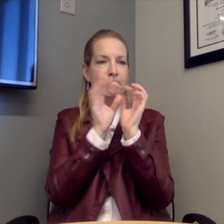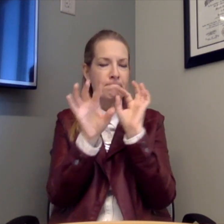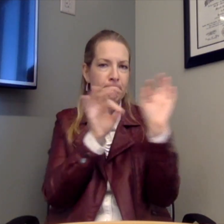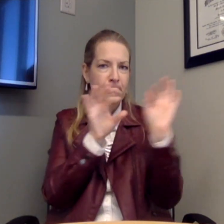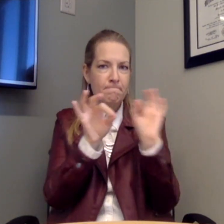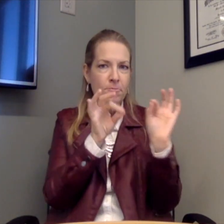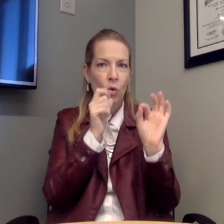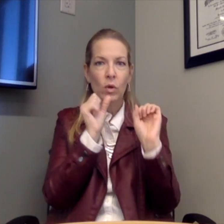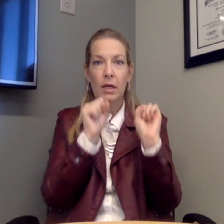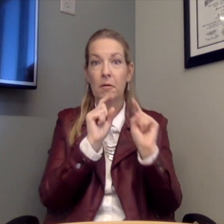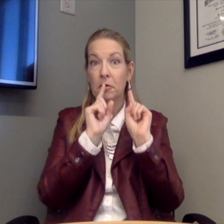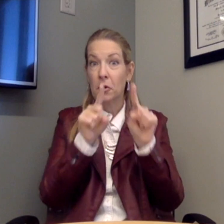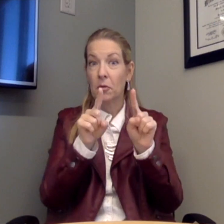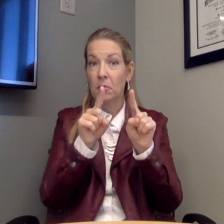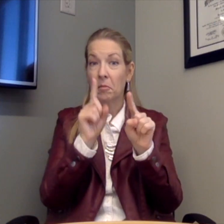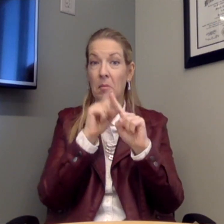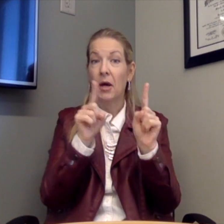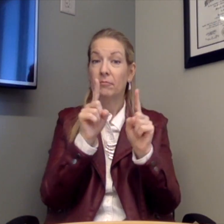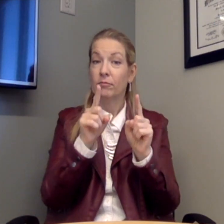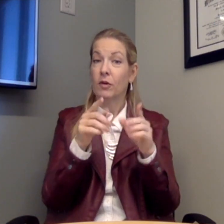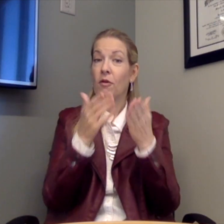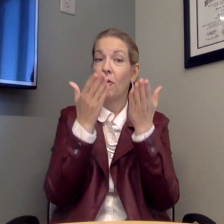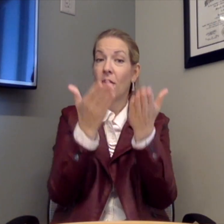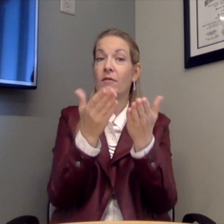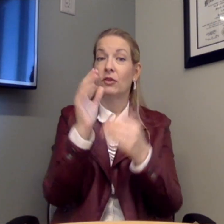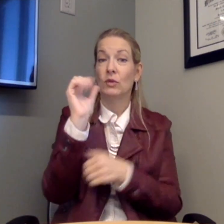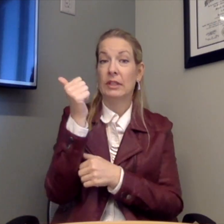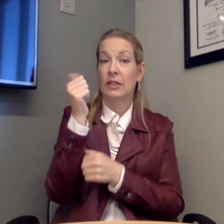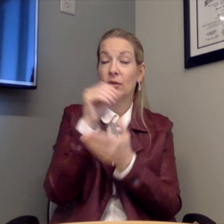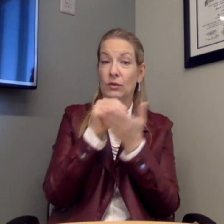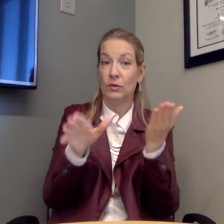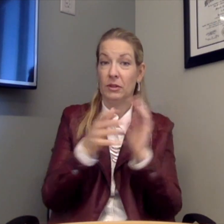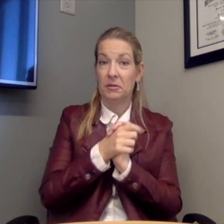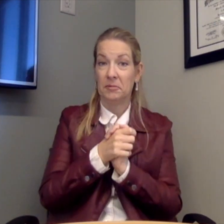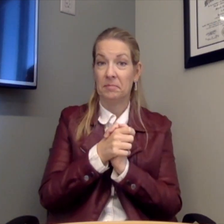waiting list that we can pick from that they can go. But, we are offering it to 10